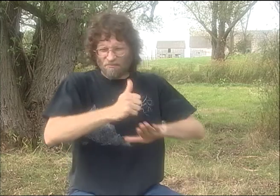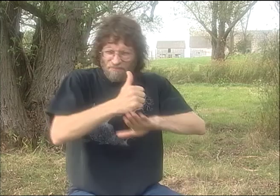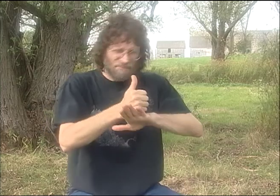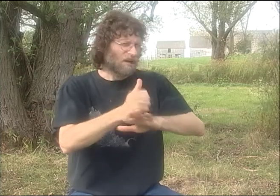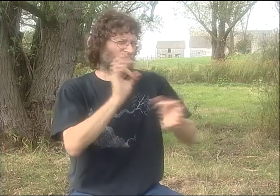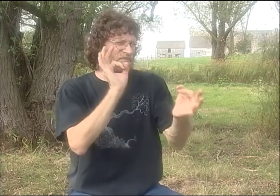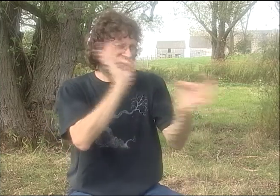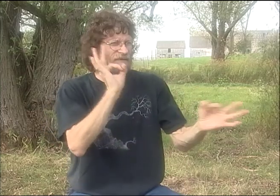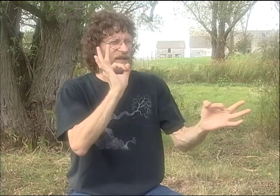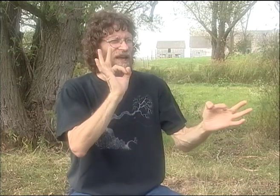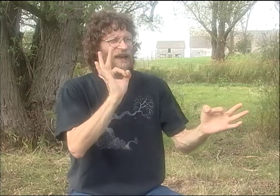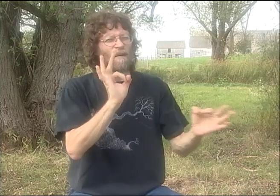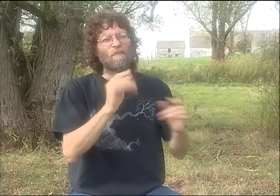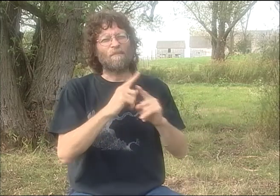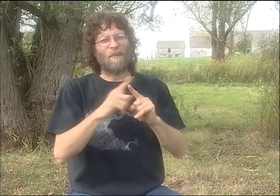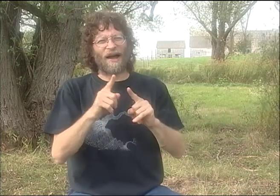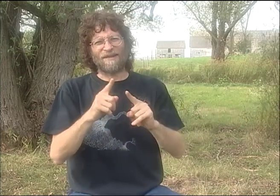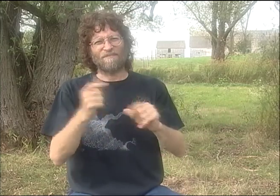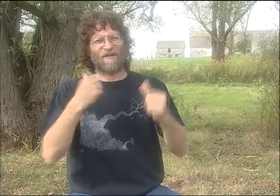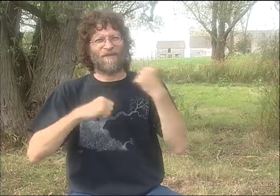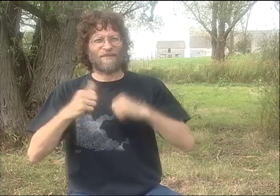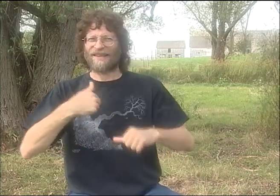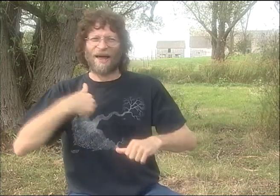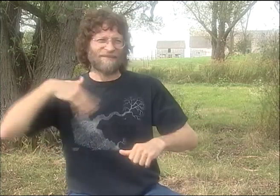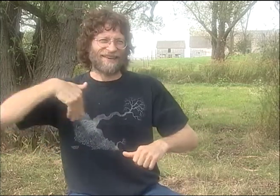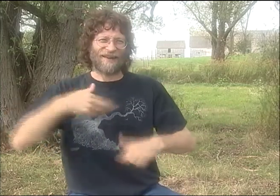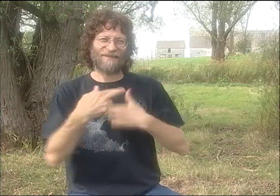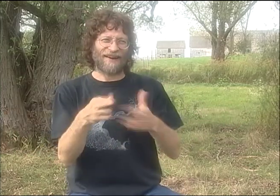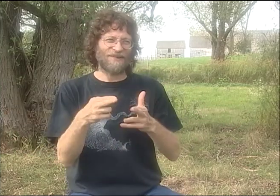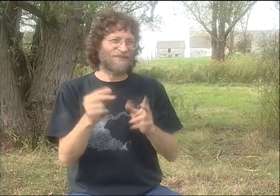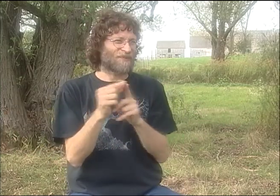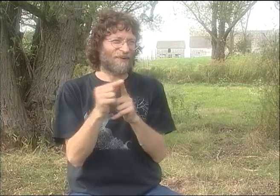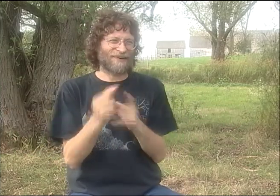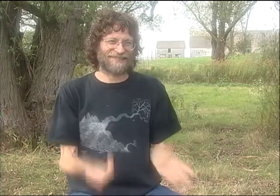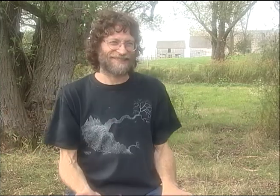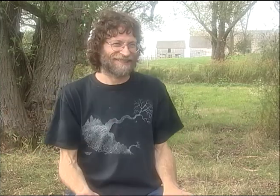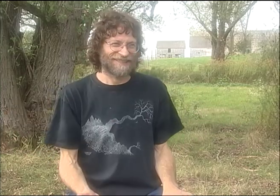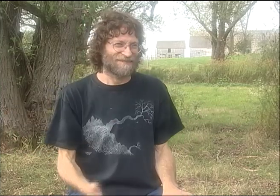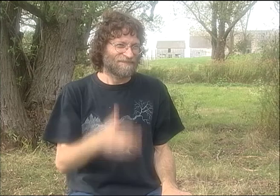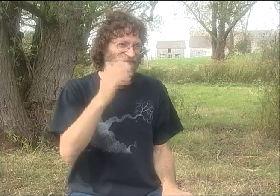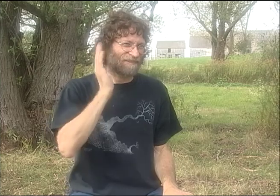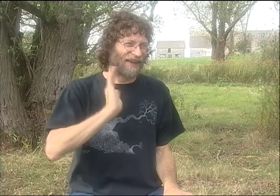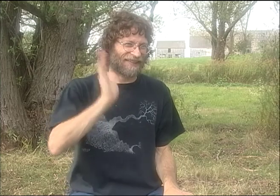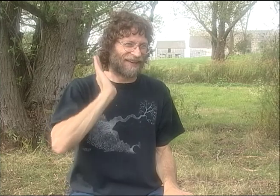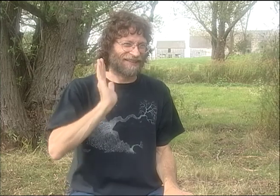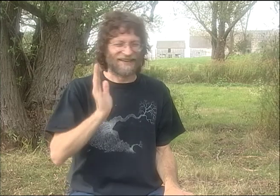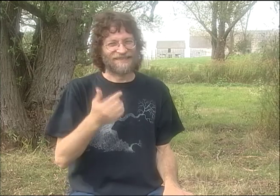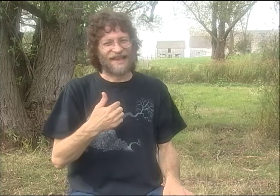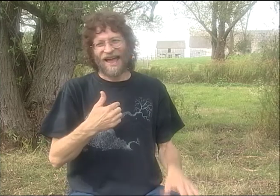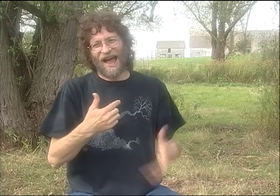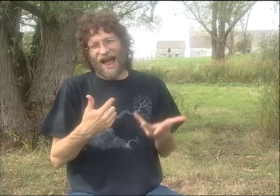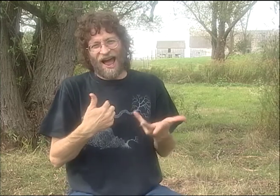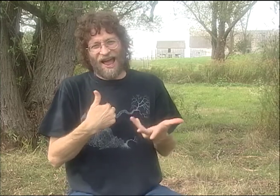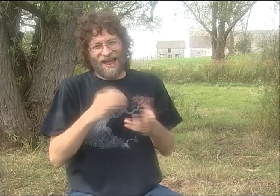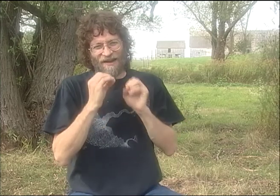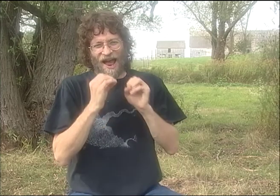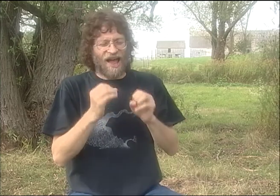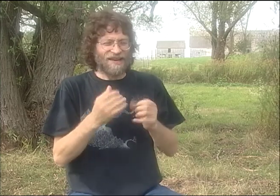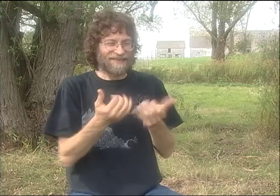SO PRACTICE WAS REALLY JUST CRUCIAL AT THAT TIME. OFTEN THE SIGNS WERE BEAUTIFUL, EVERYTHING WAS PERFECT,